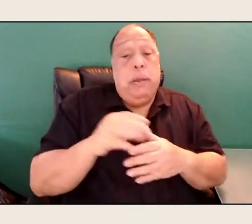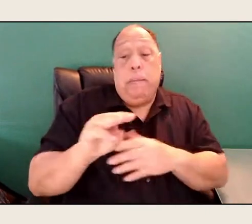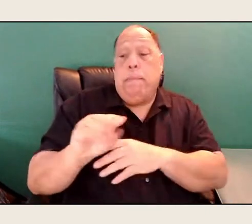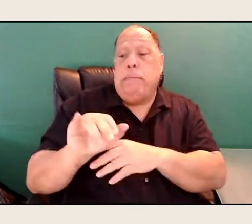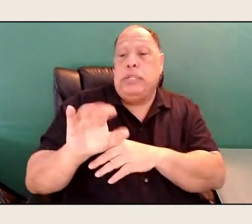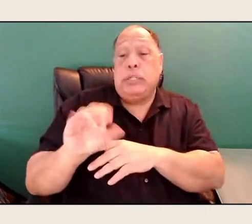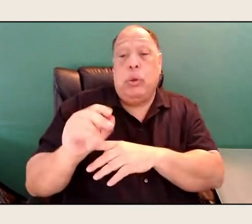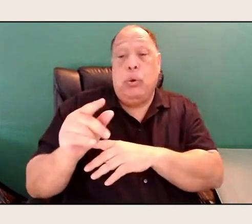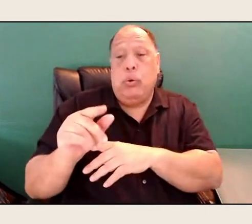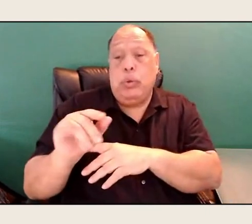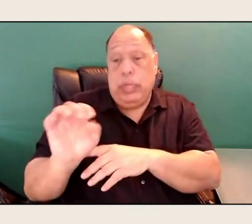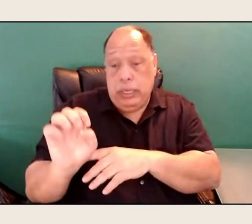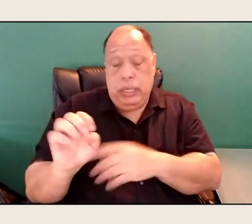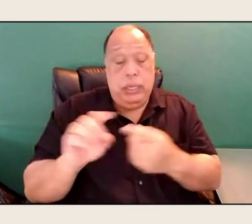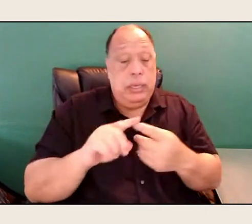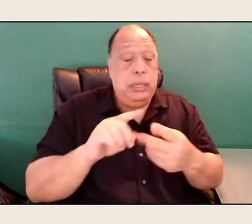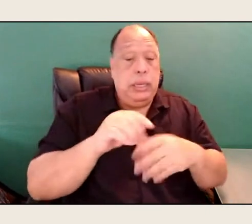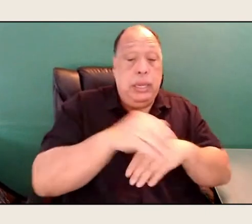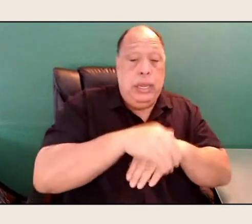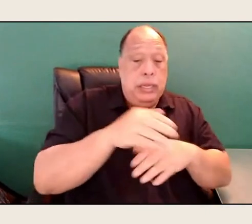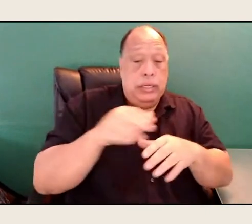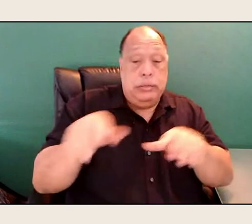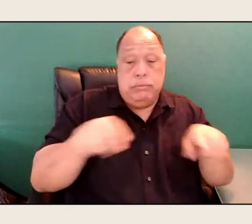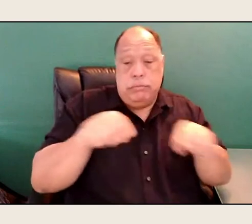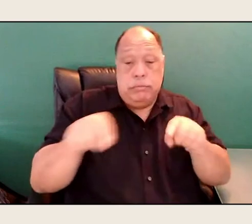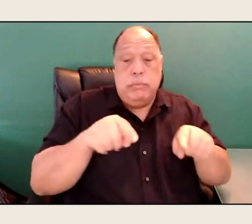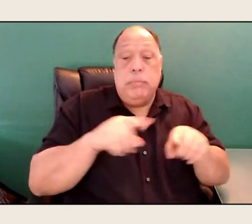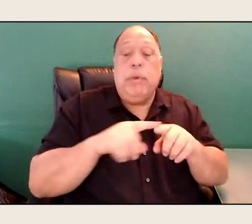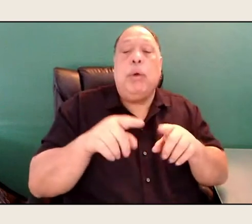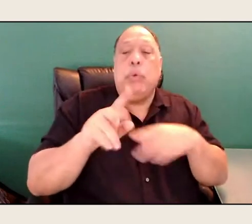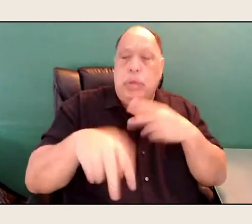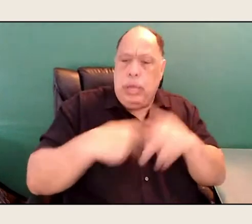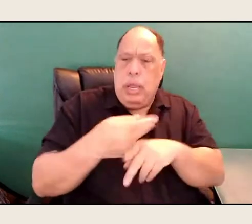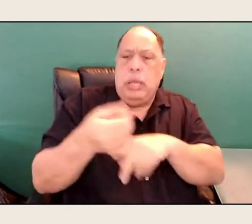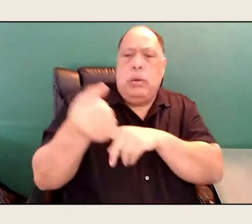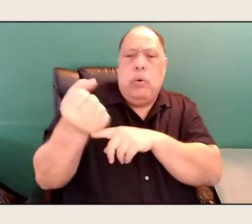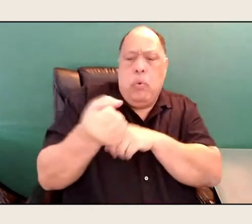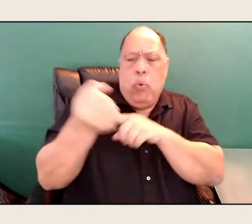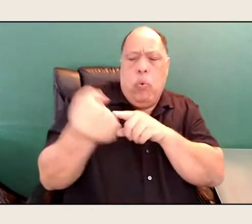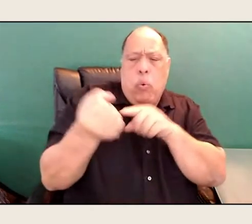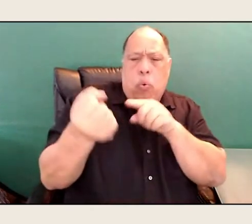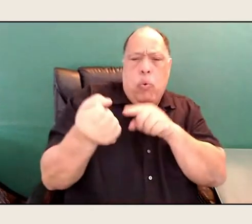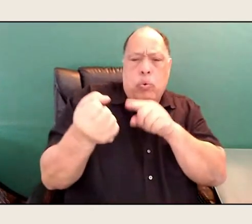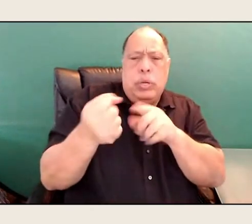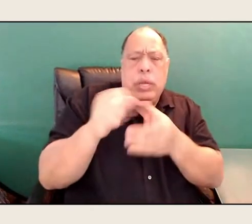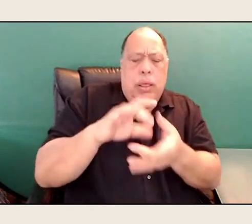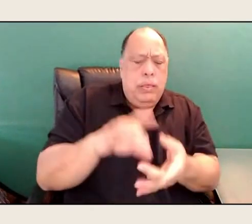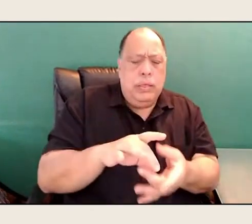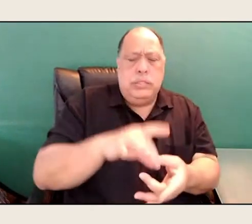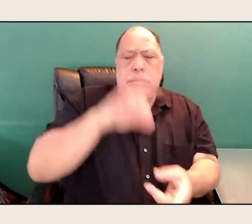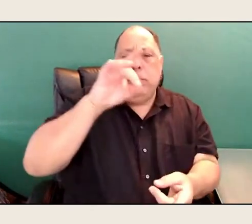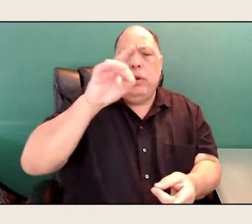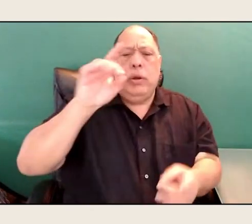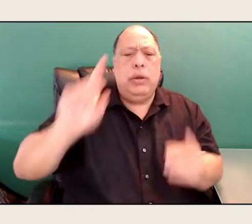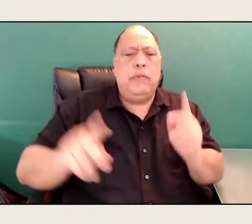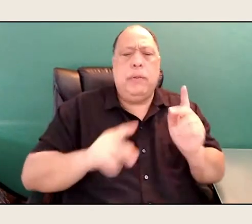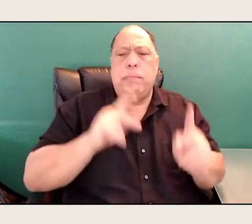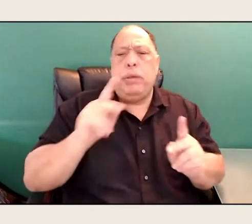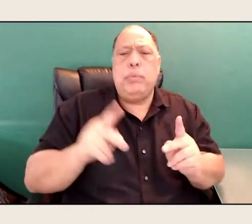But what we're holding, we're holding the spirit of the people in what we do.